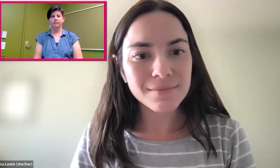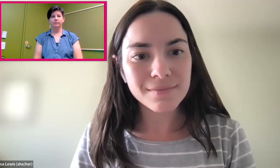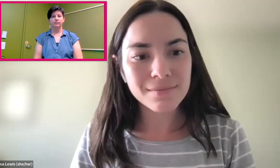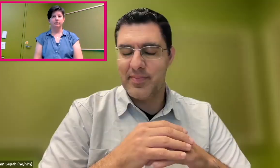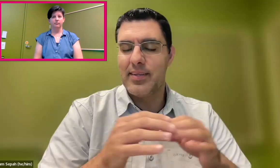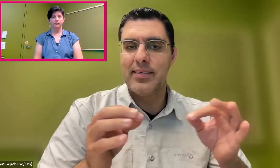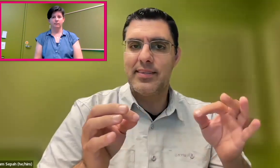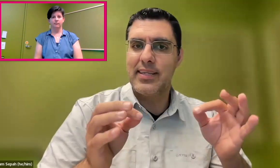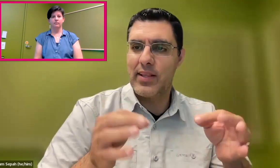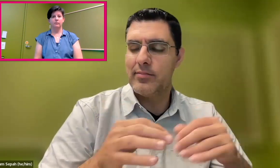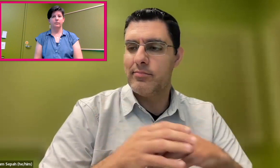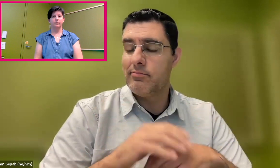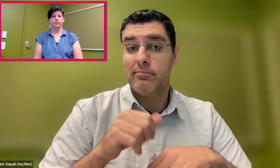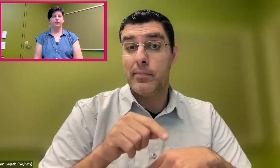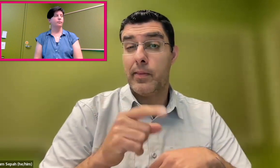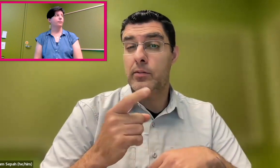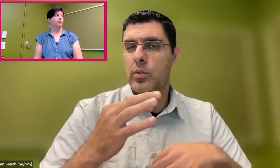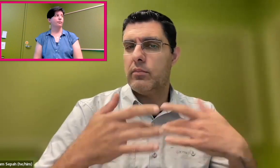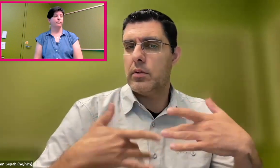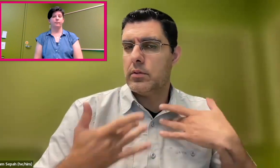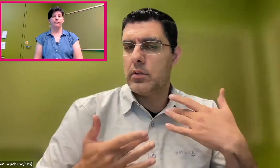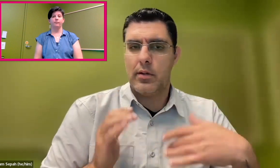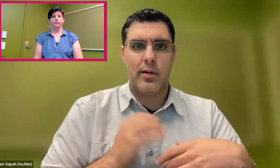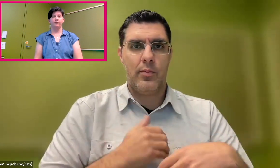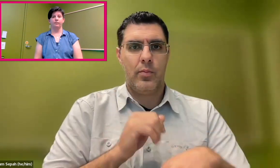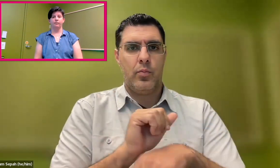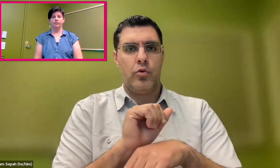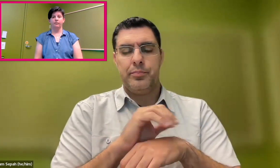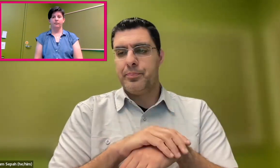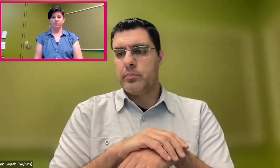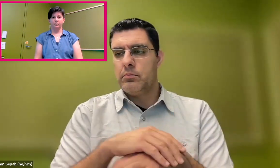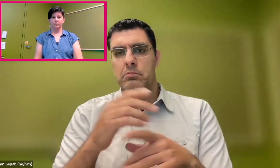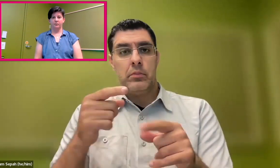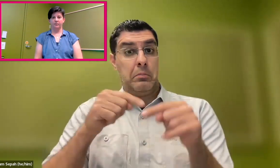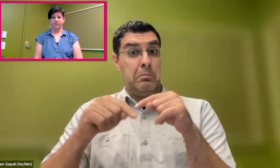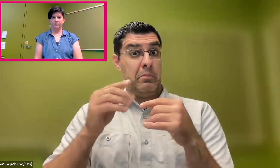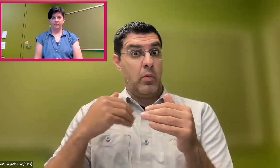Yes, absolutely. Yeah, so exciting, this work that we're doing.